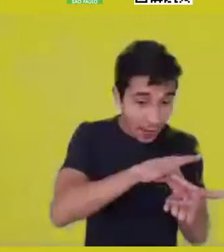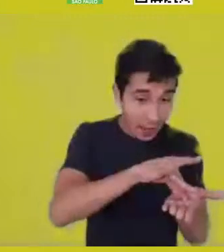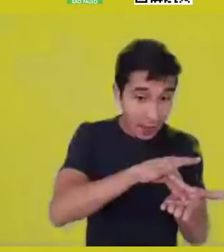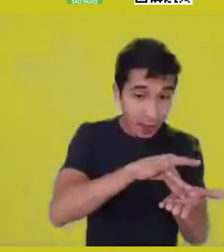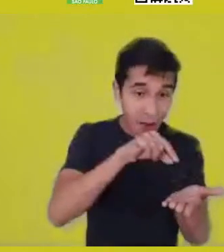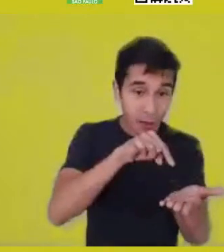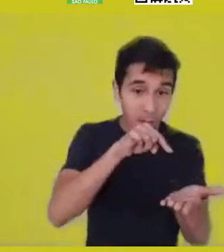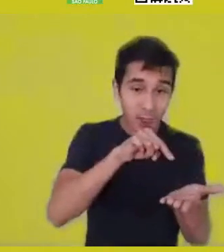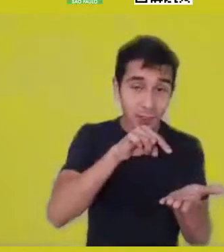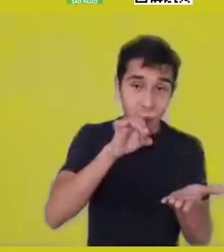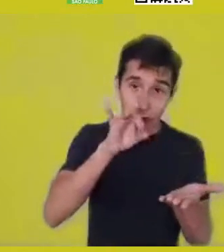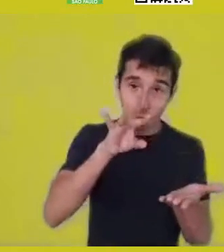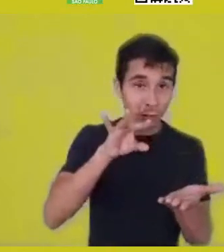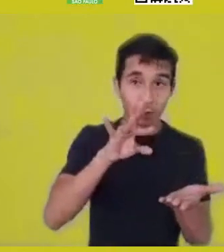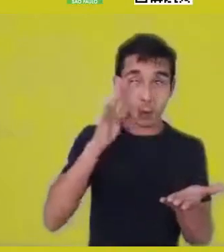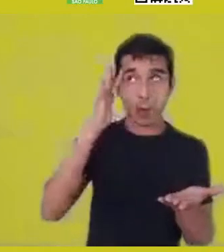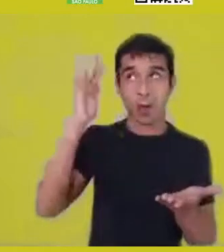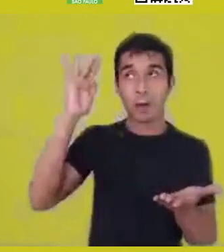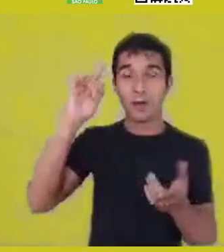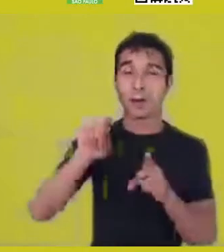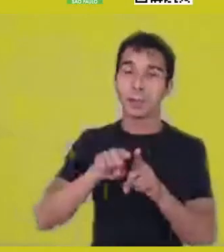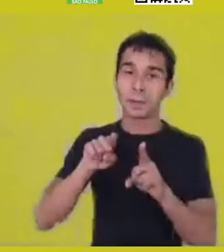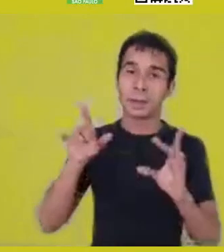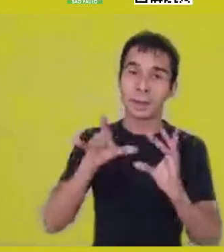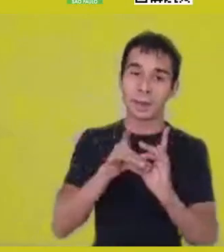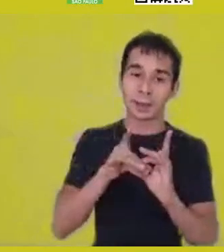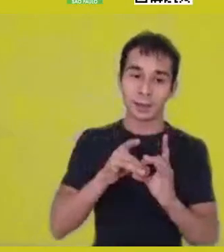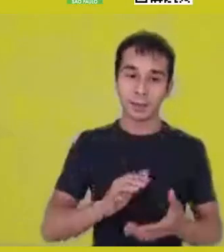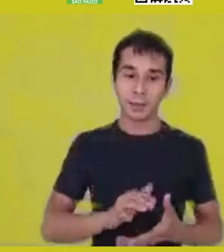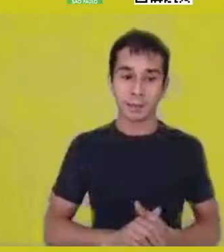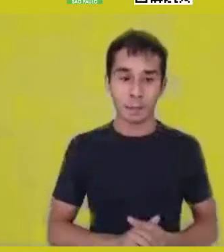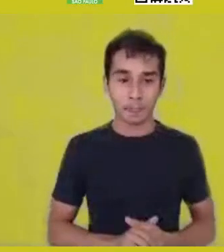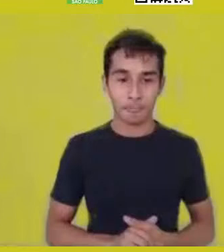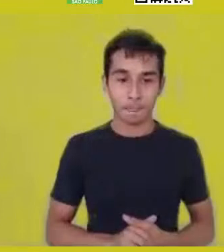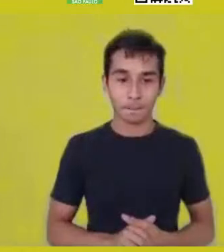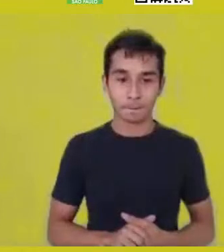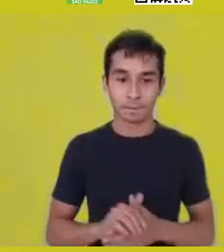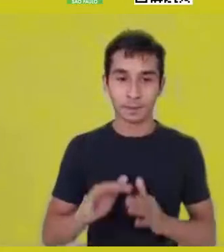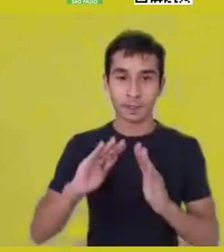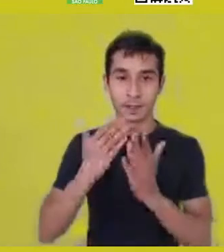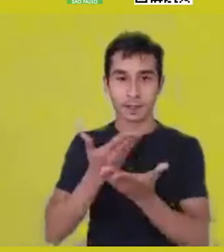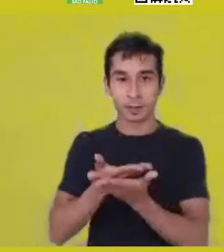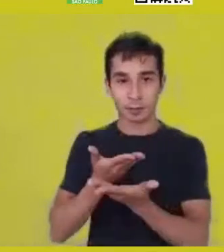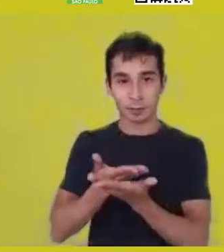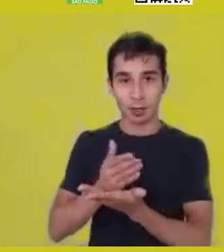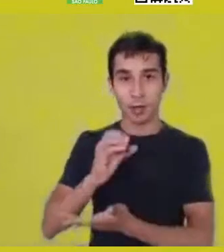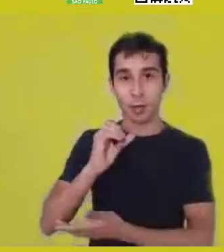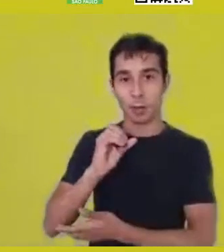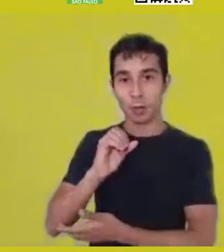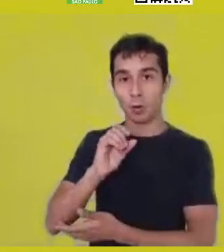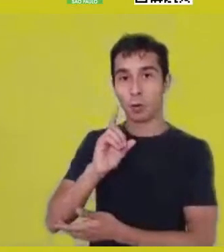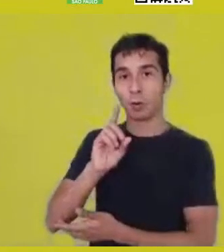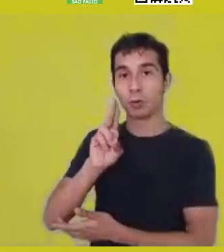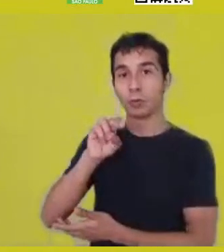I’d like to ask Master Jayro for his blessing, because this question from the Ubuntu School comes from him.